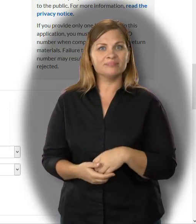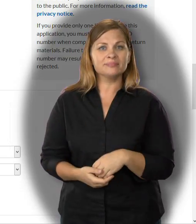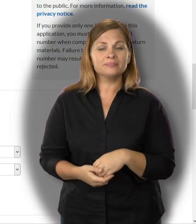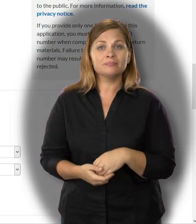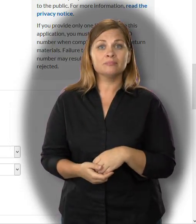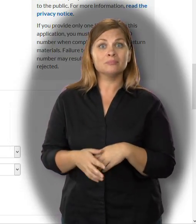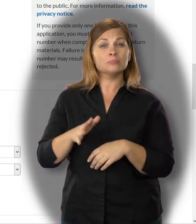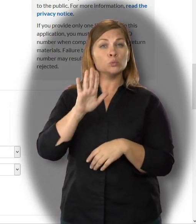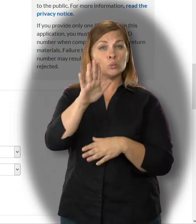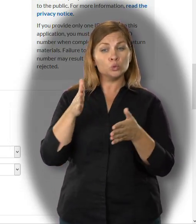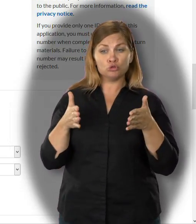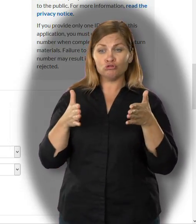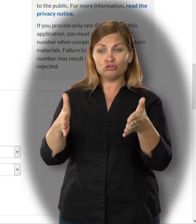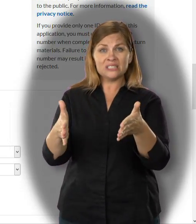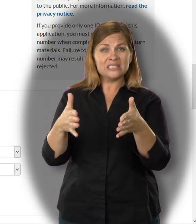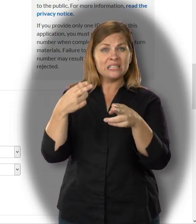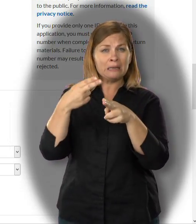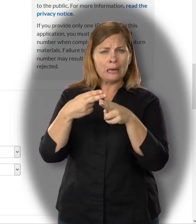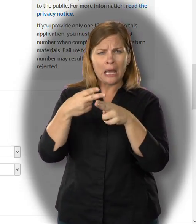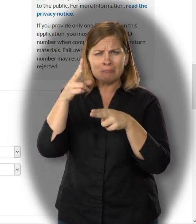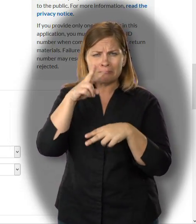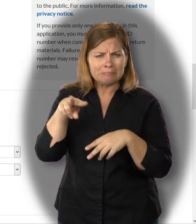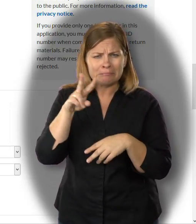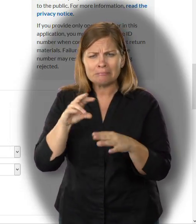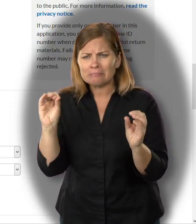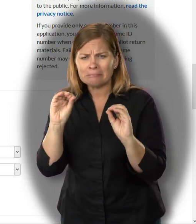If your street is not on the list in the drop down menu,